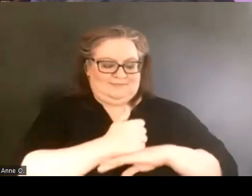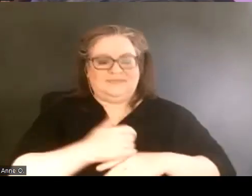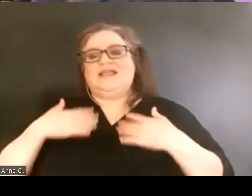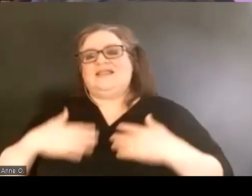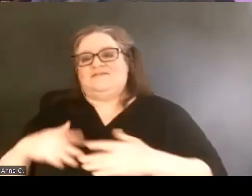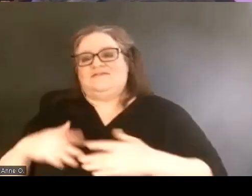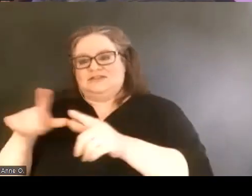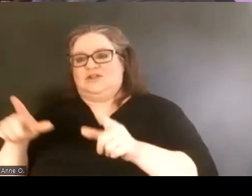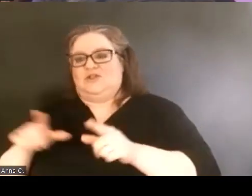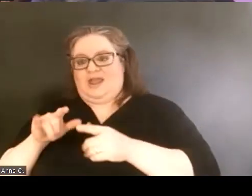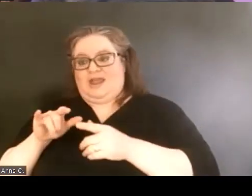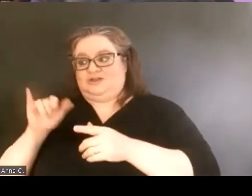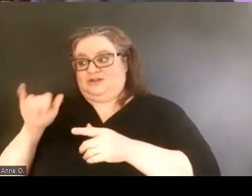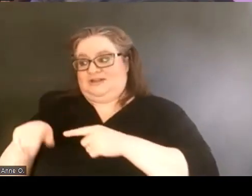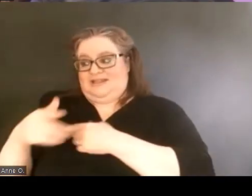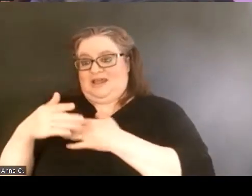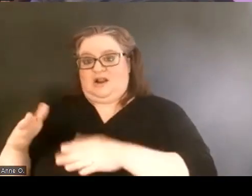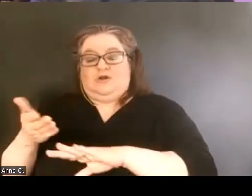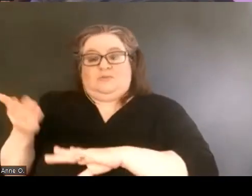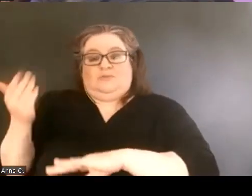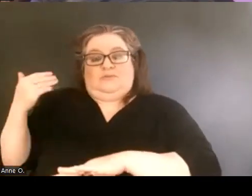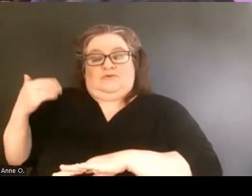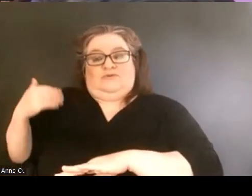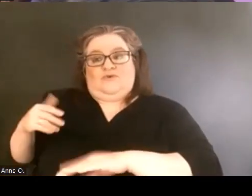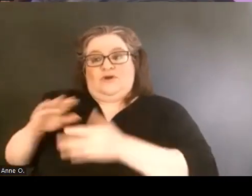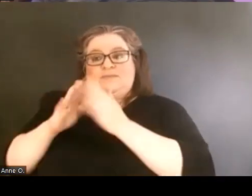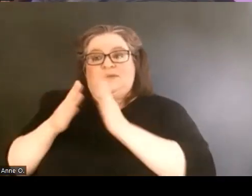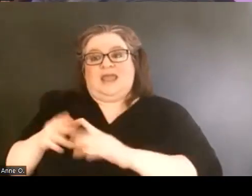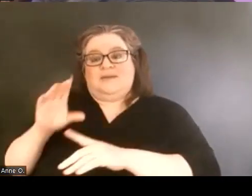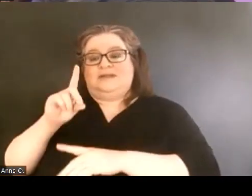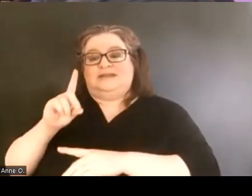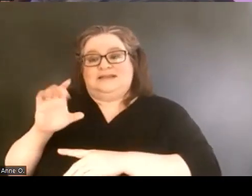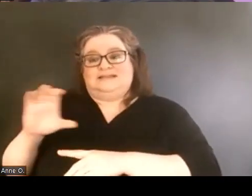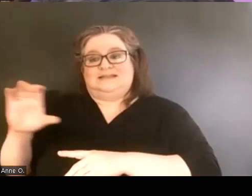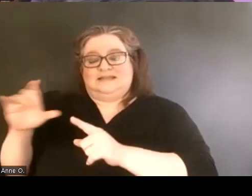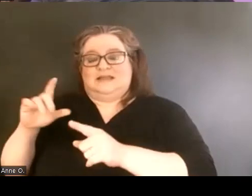prior to being a Disability Cultural Center was really on the outskirts of campus